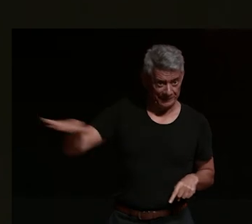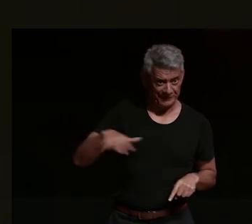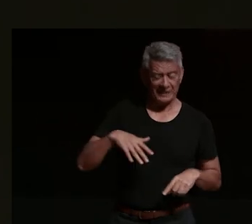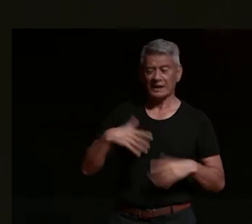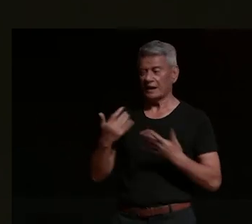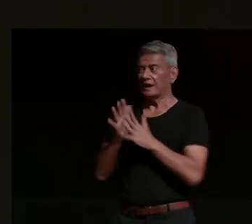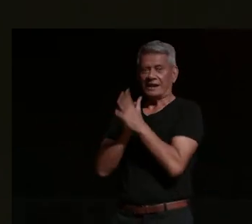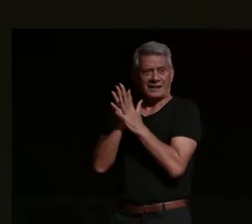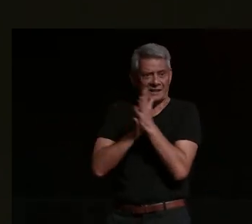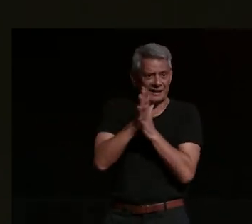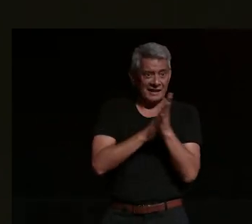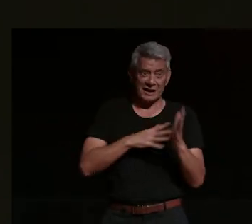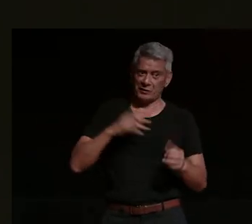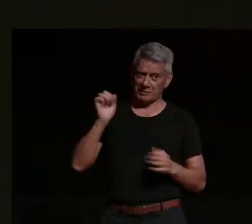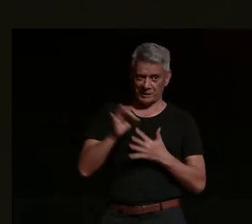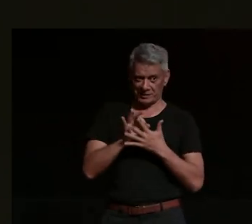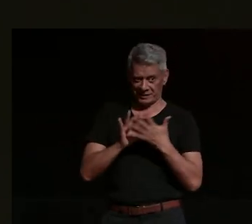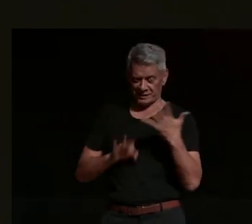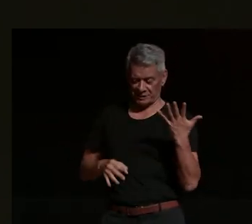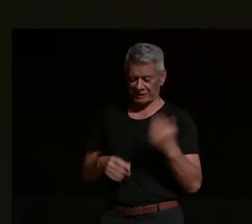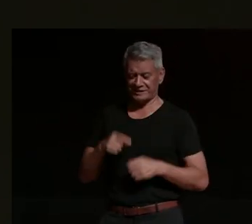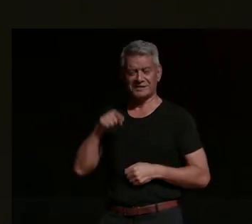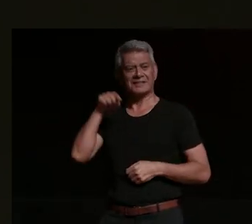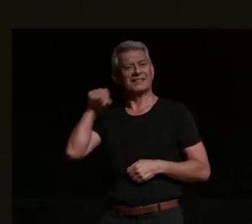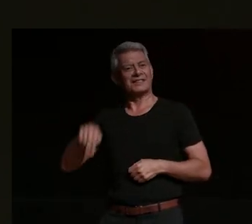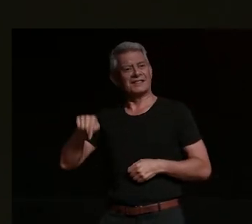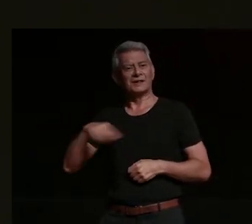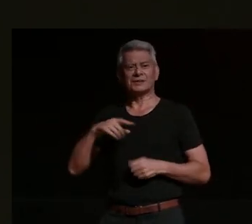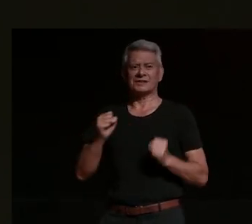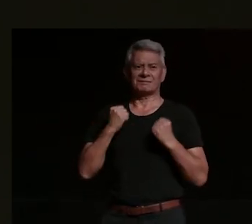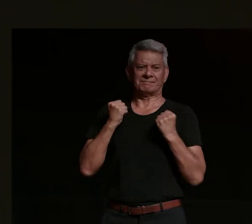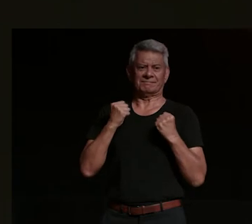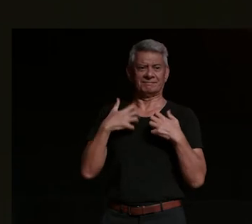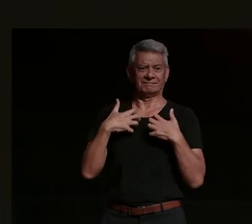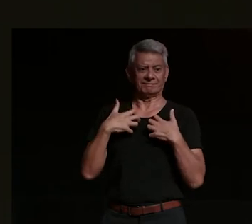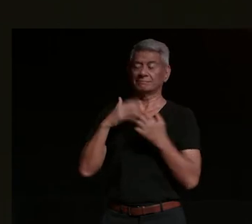way and i remember that detail because he killed my digimon bastard we get up to the farm and